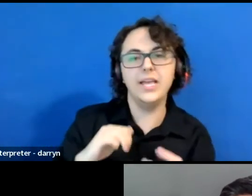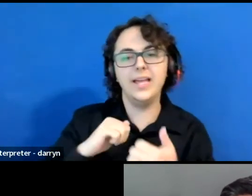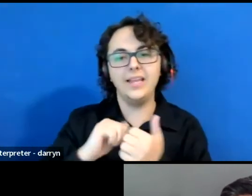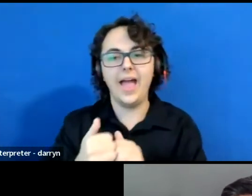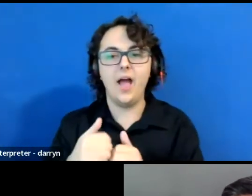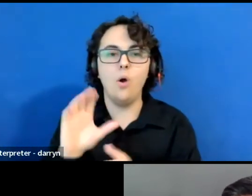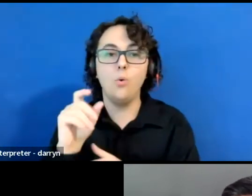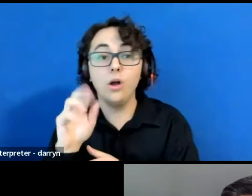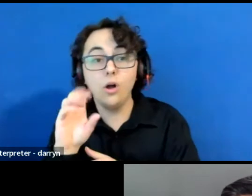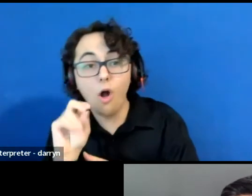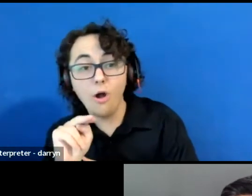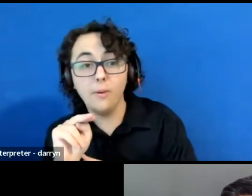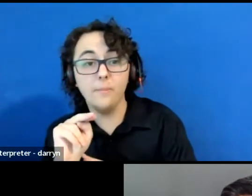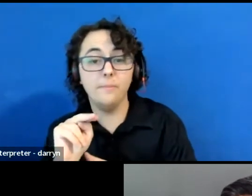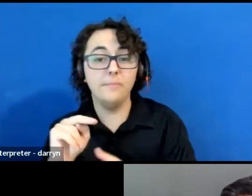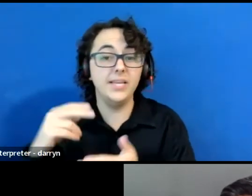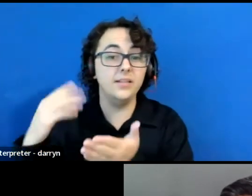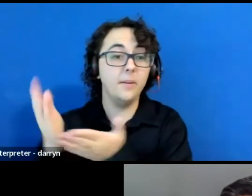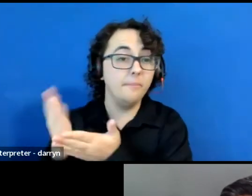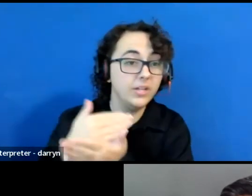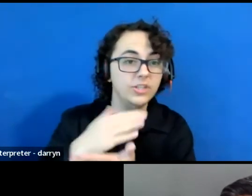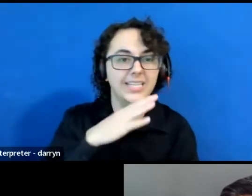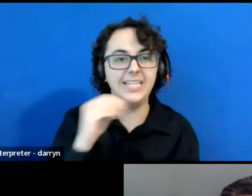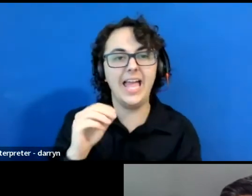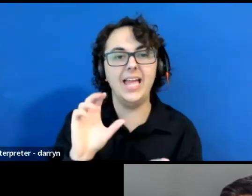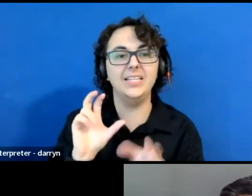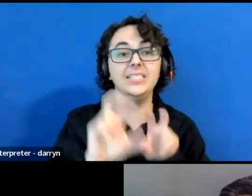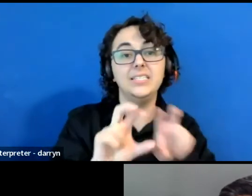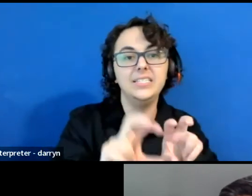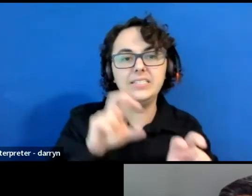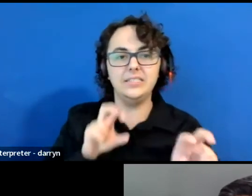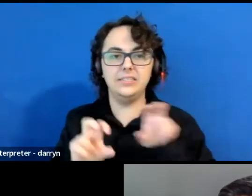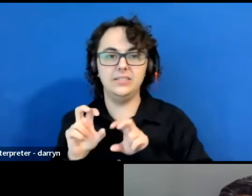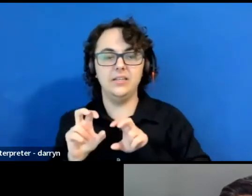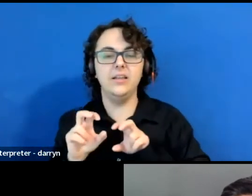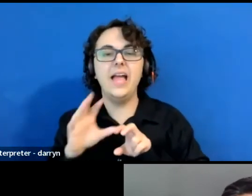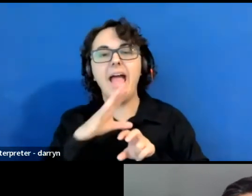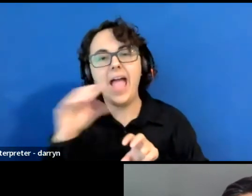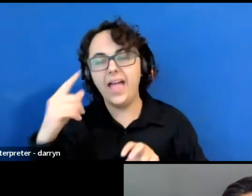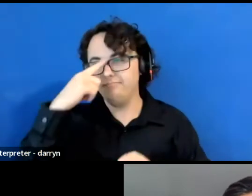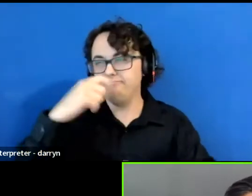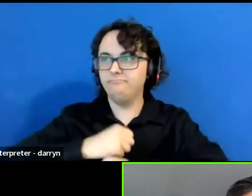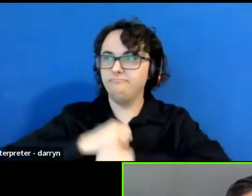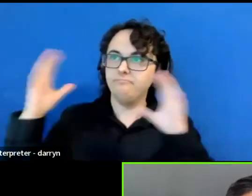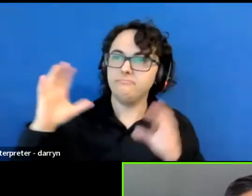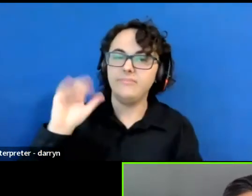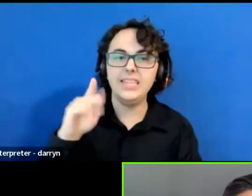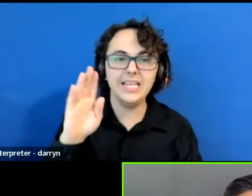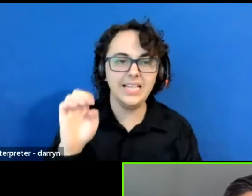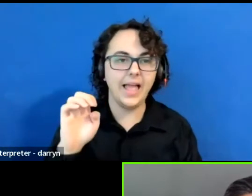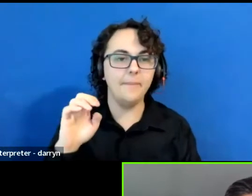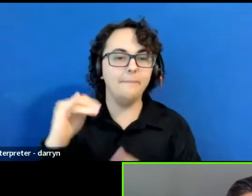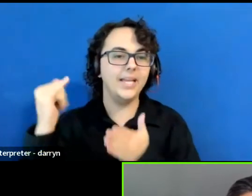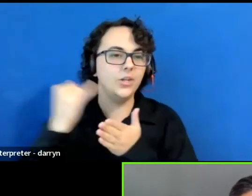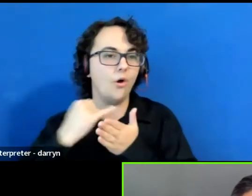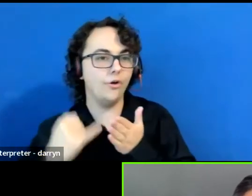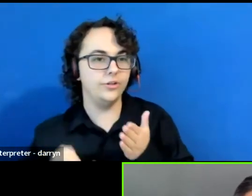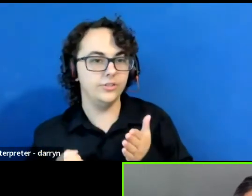as well as how to reimagine climate artistry. But before we move into the how we want to go deeper